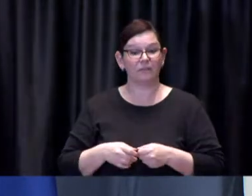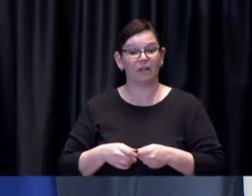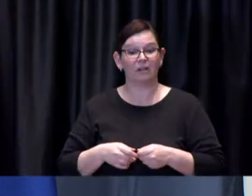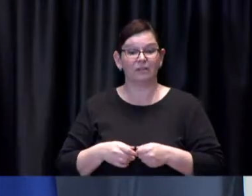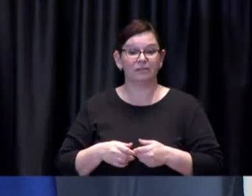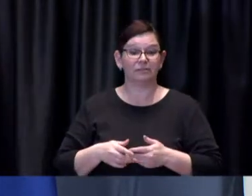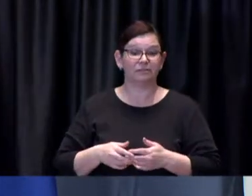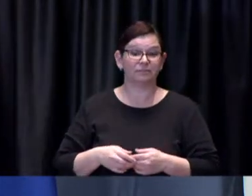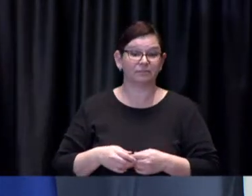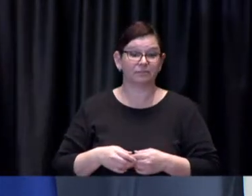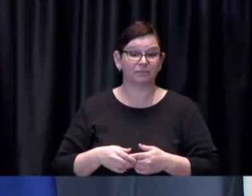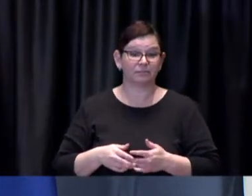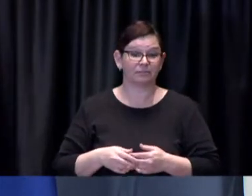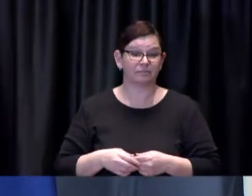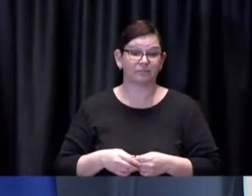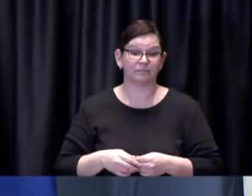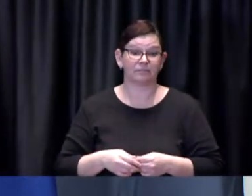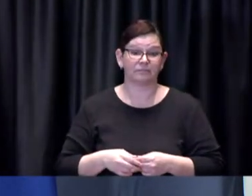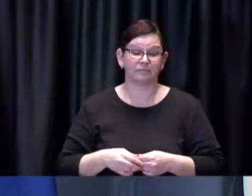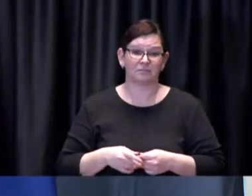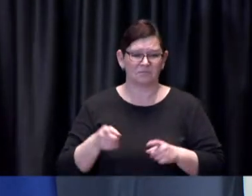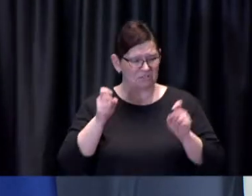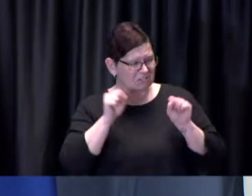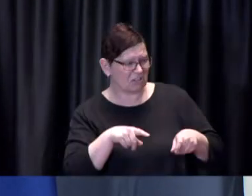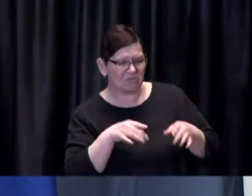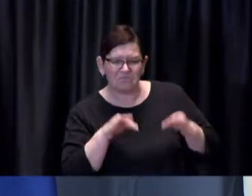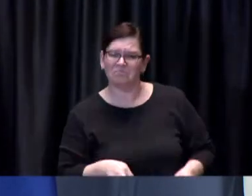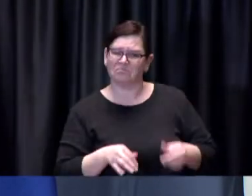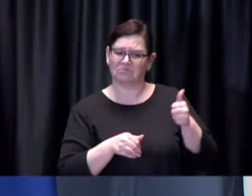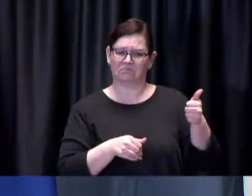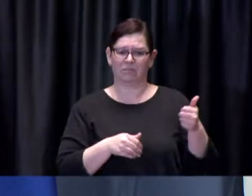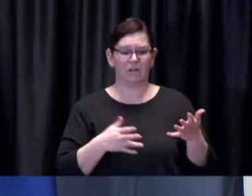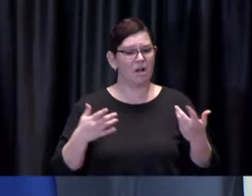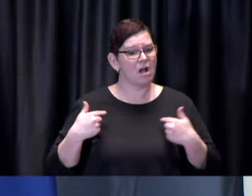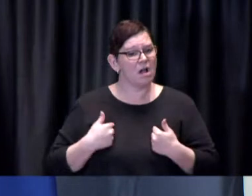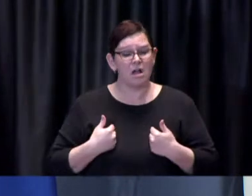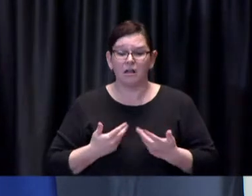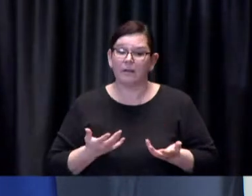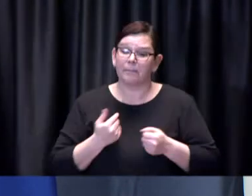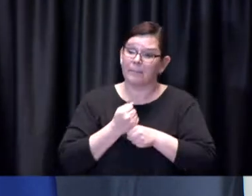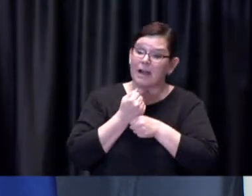Mayor Tory: We've said all the way along that these kinds of decisions because of the nature of the legislative framework